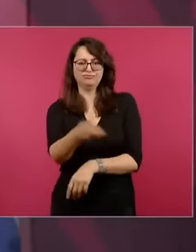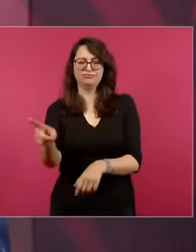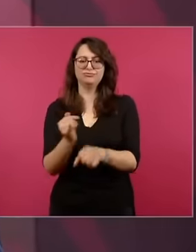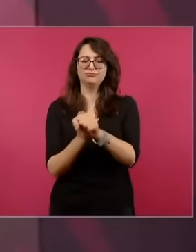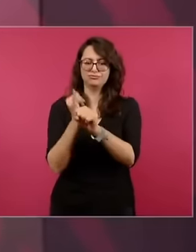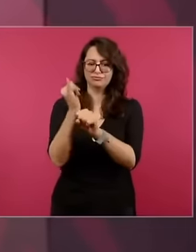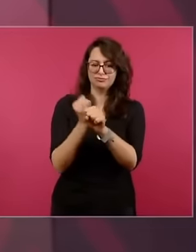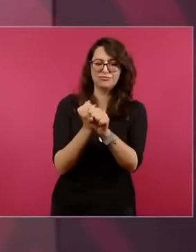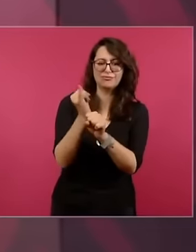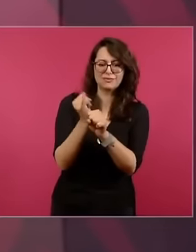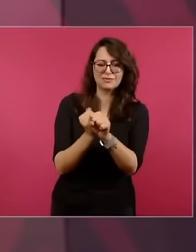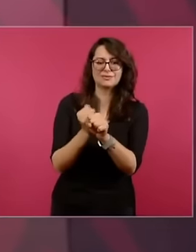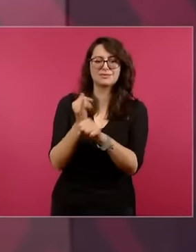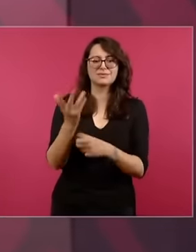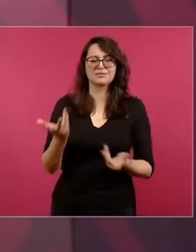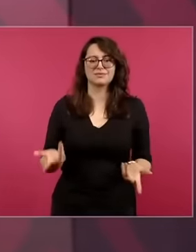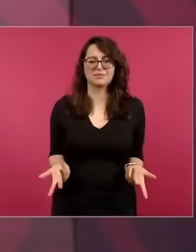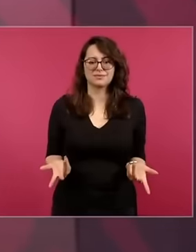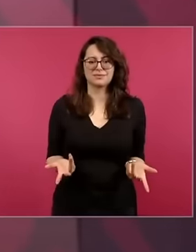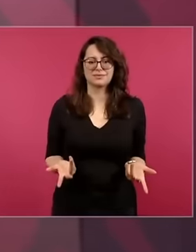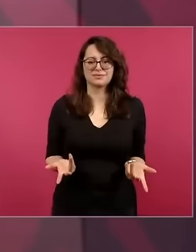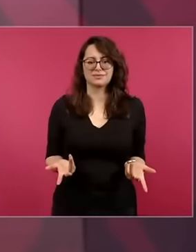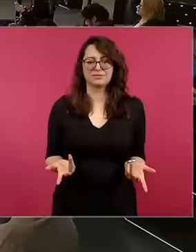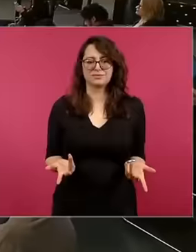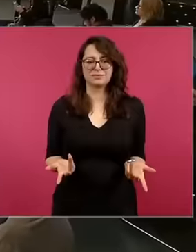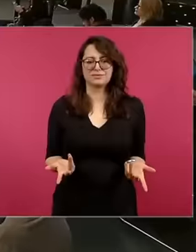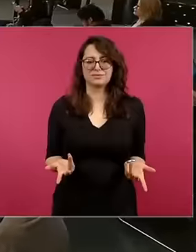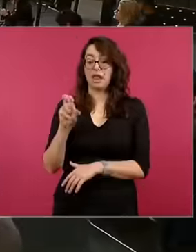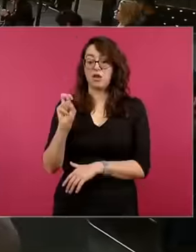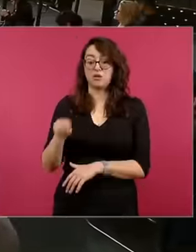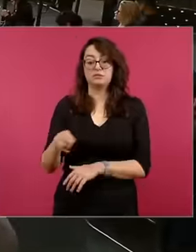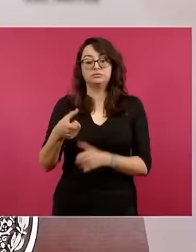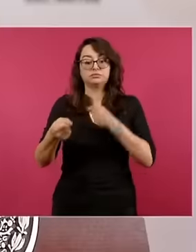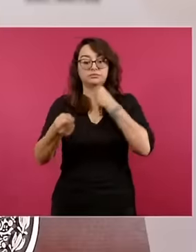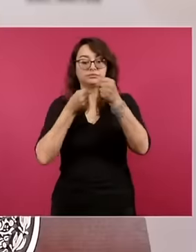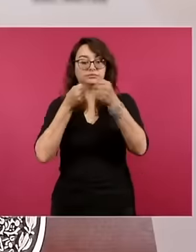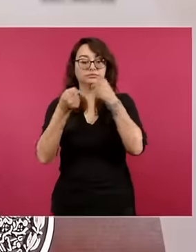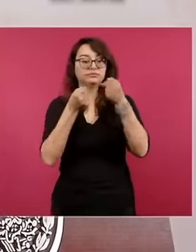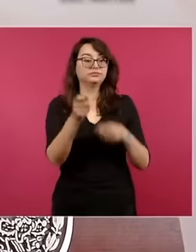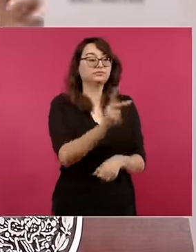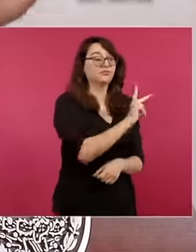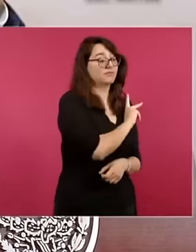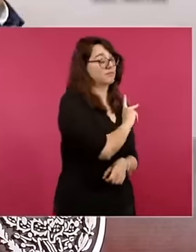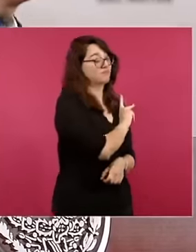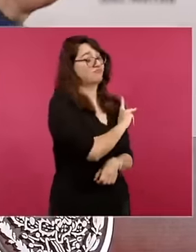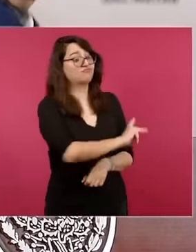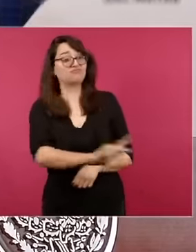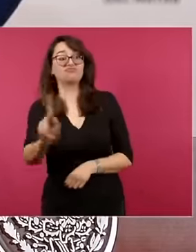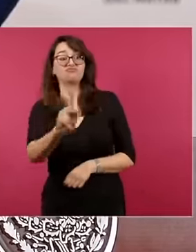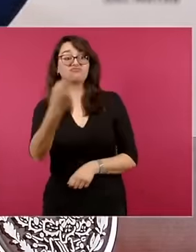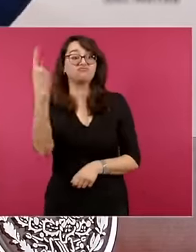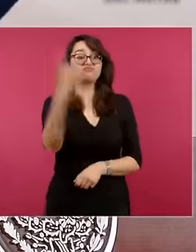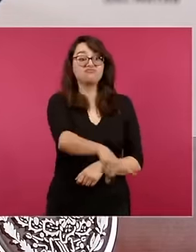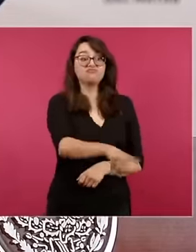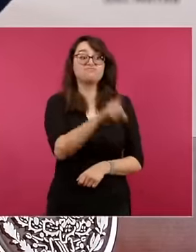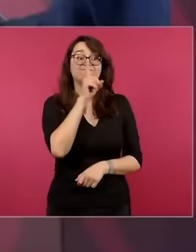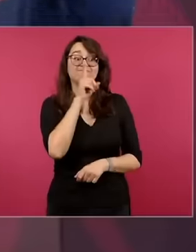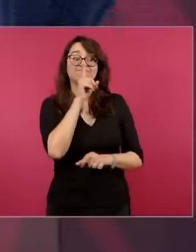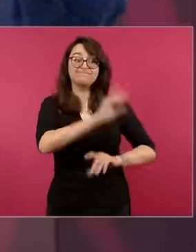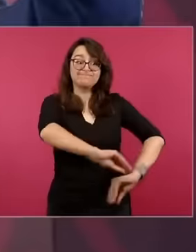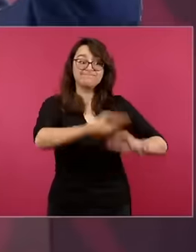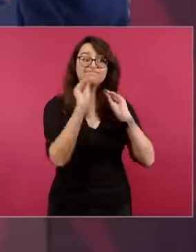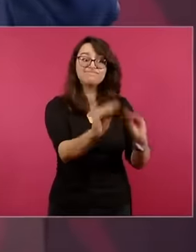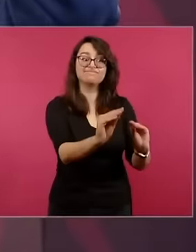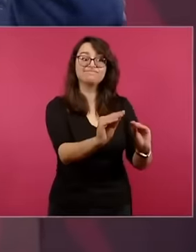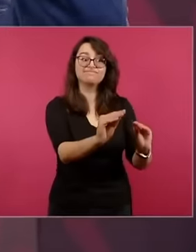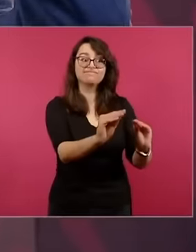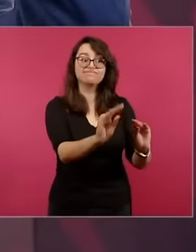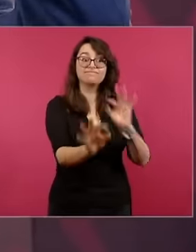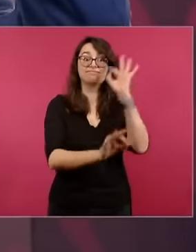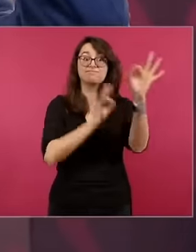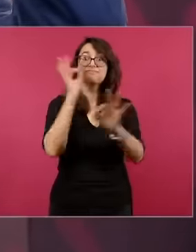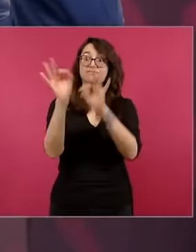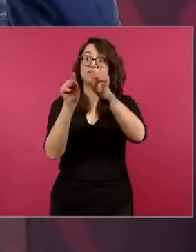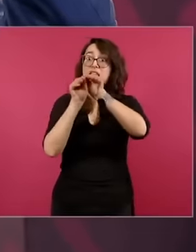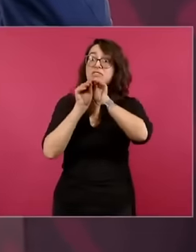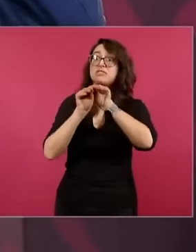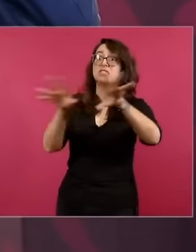photo when they silenced everyone, they reached an agreement when the violence was sky-high